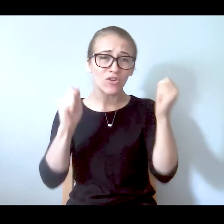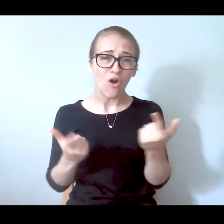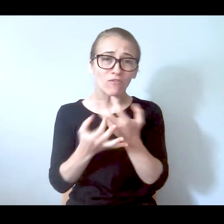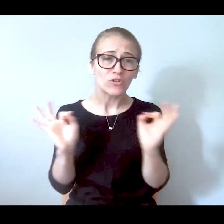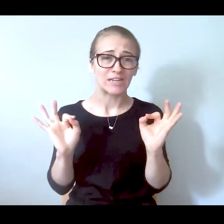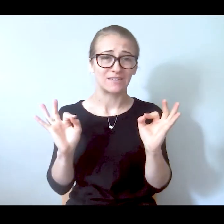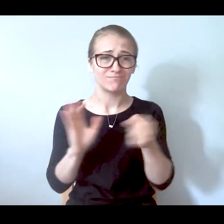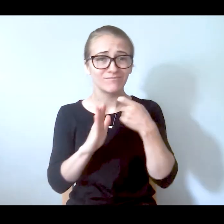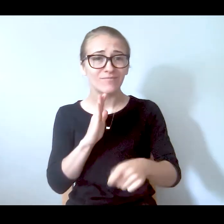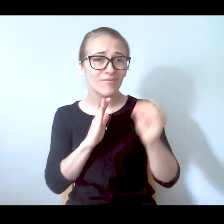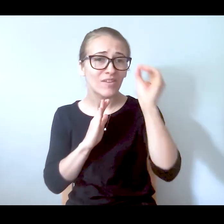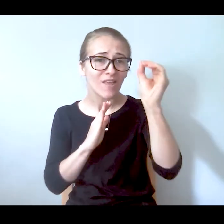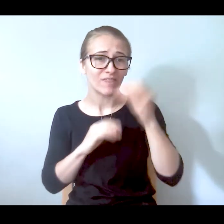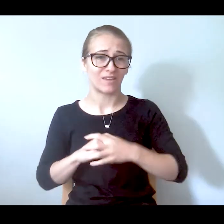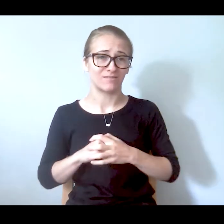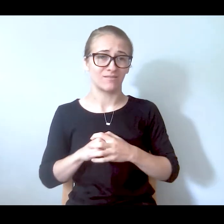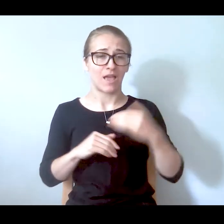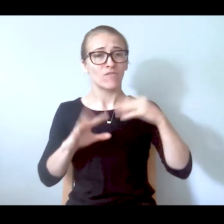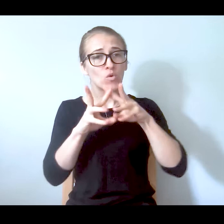son, too. If he wanted to go on. And they're free